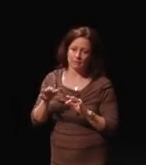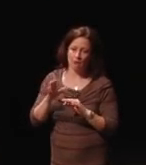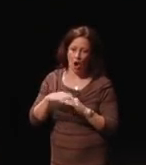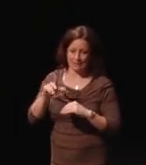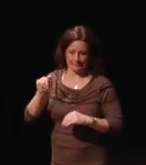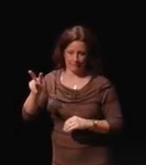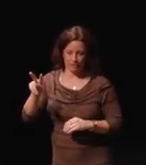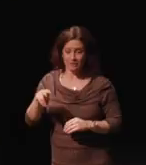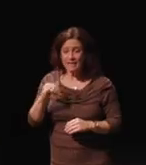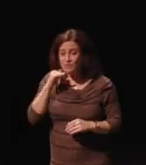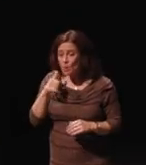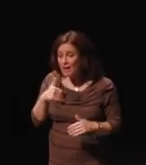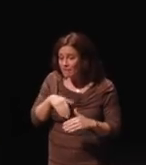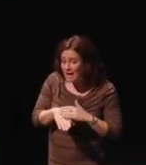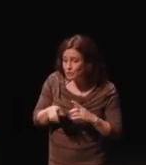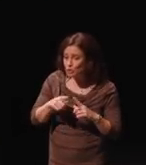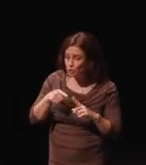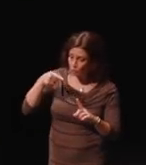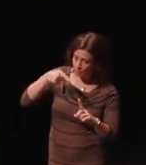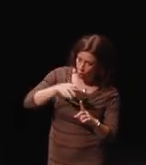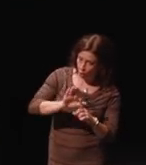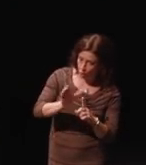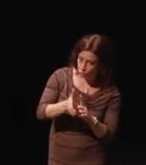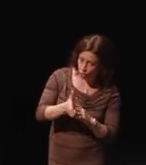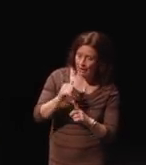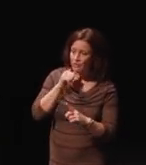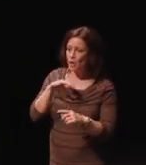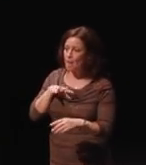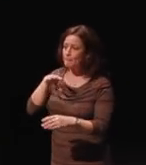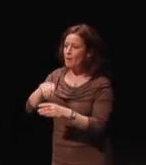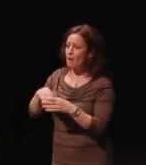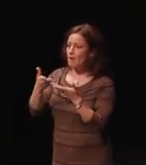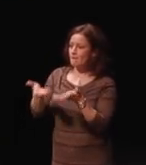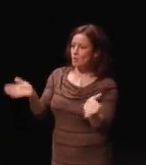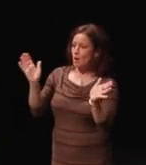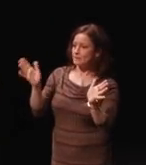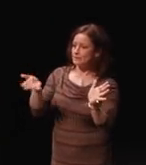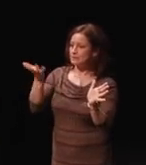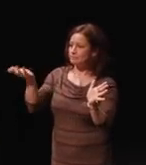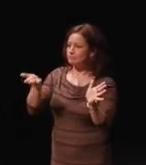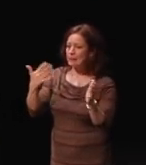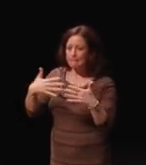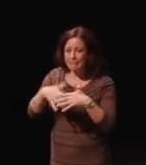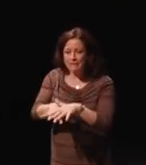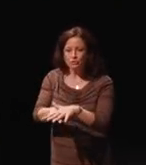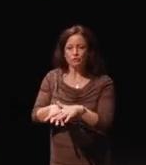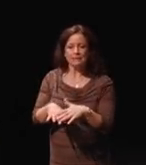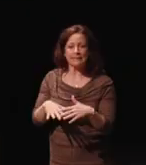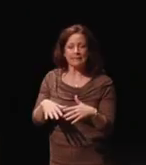if you're not part of what is so mainstream in society